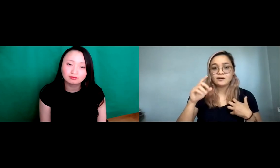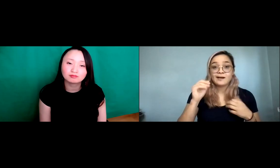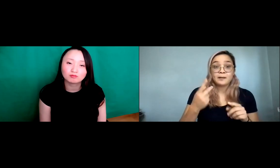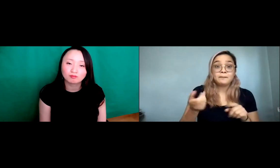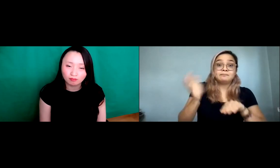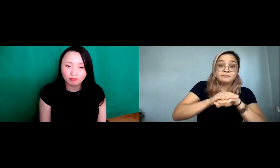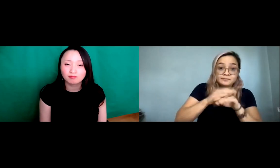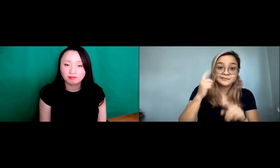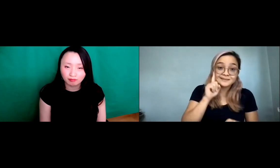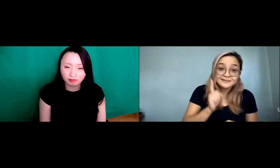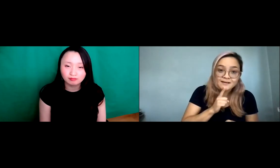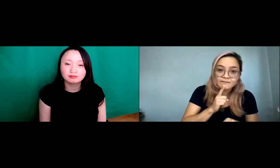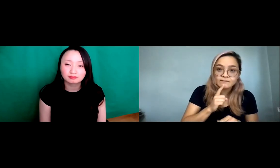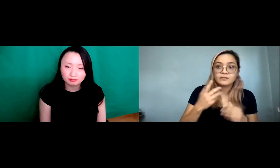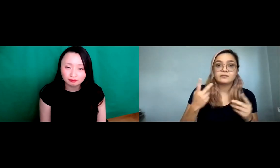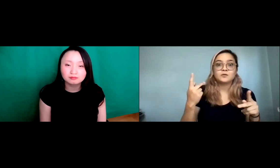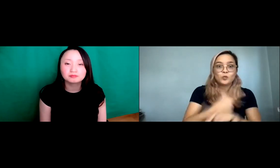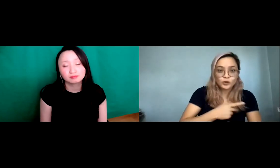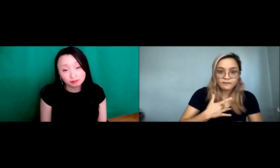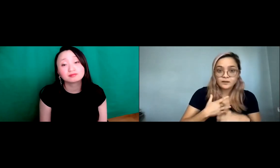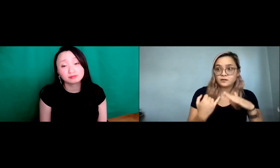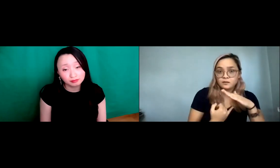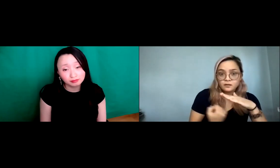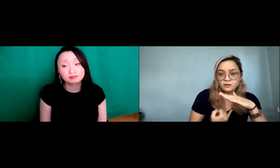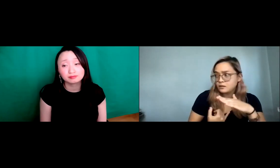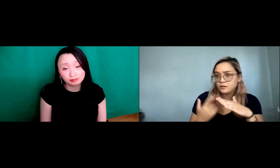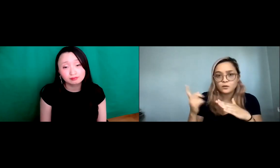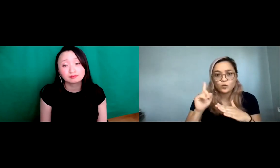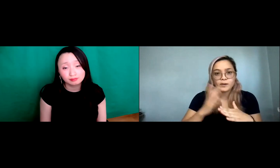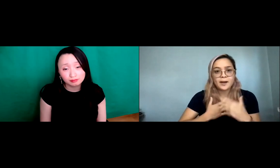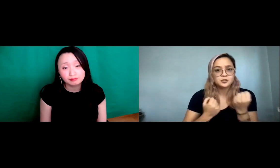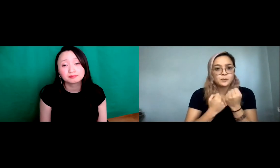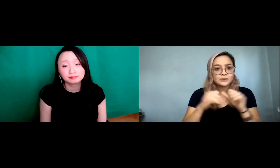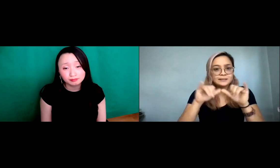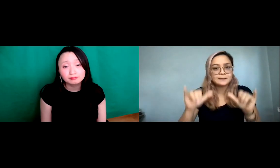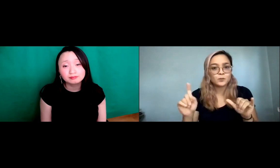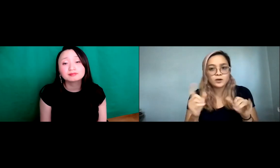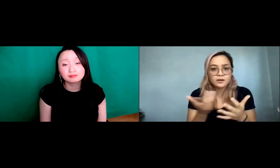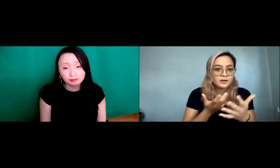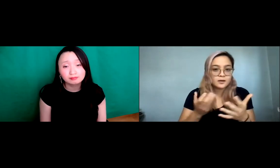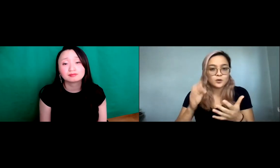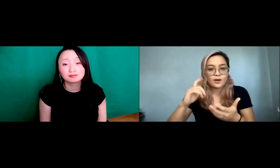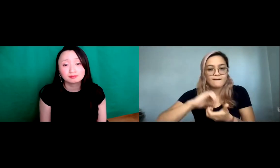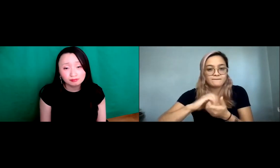they might be, you know, more silent on certain things and they tend to isolate and you know